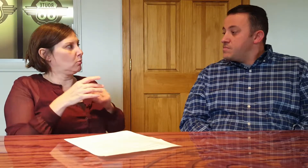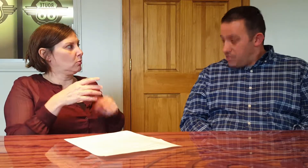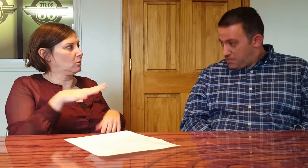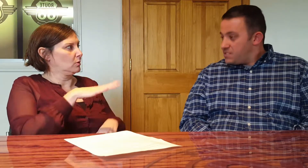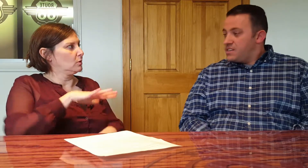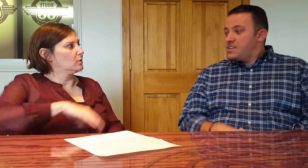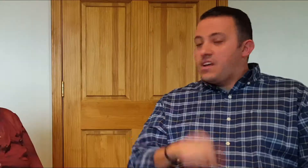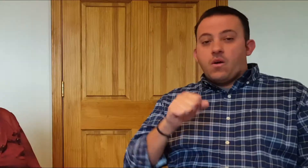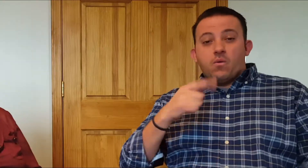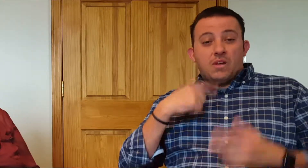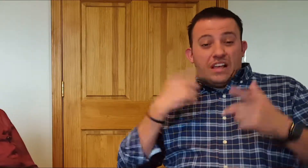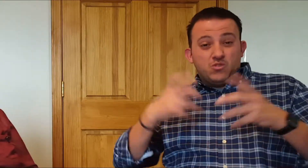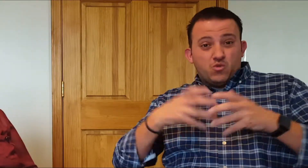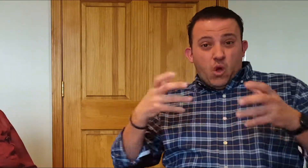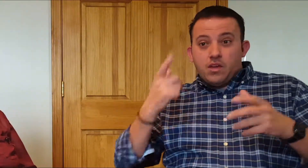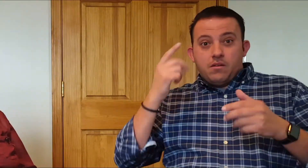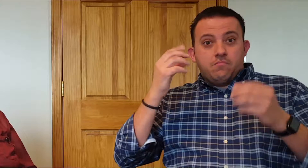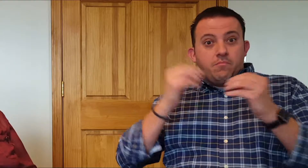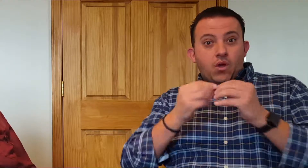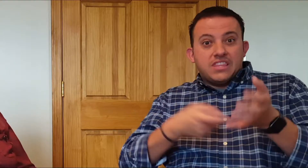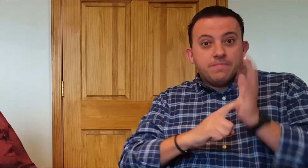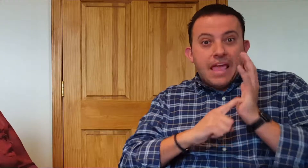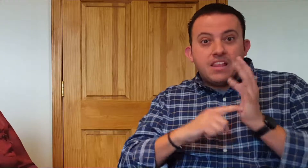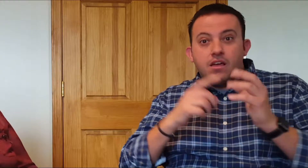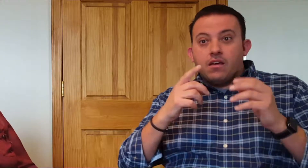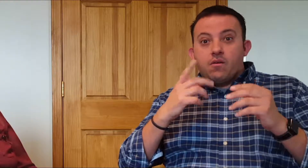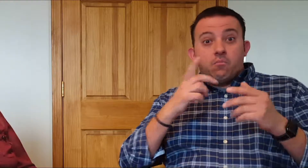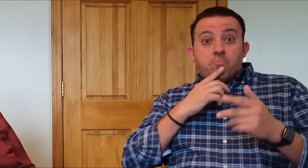Yeah, we are growing but it really